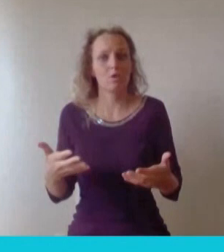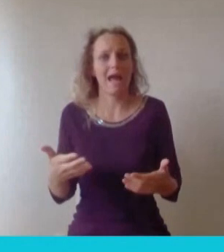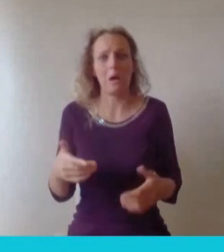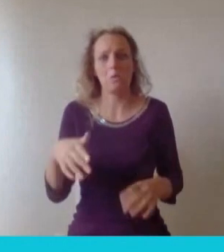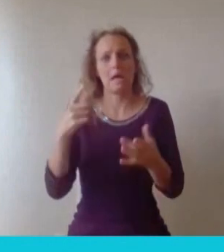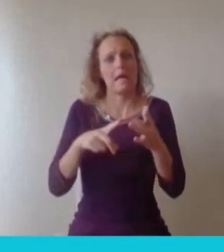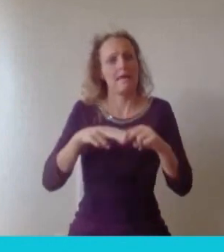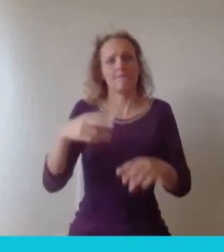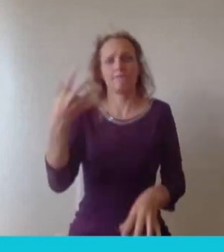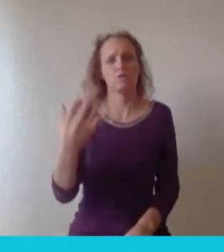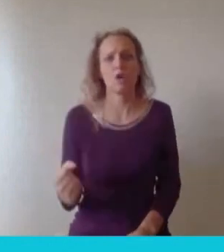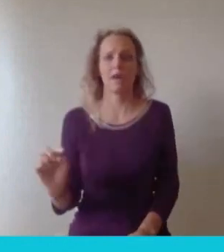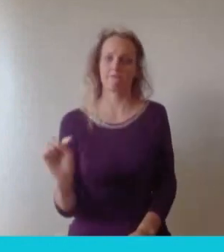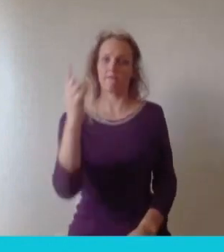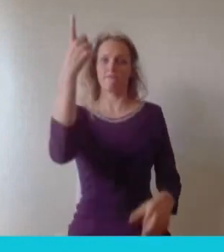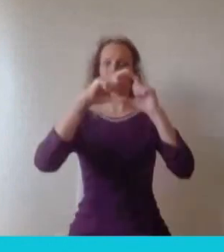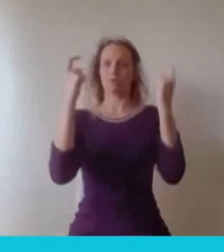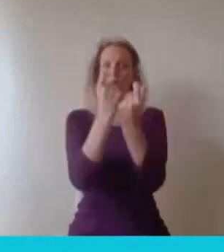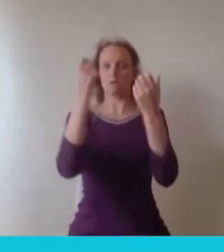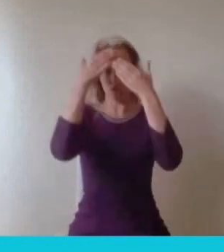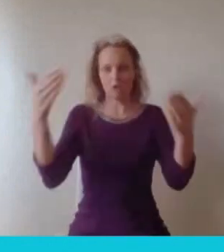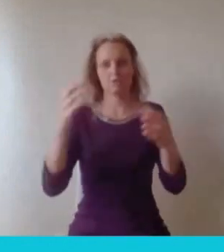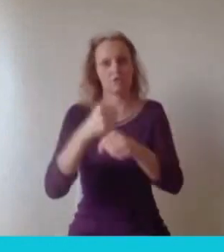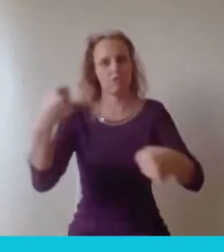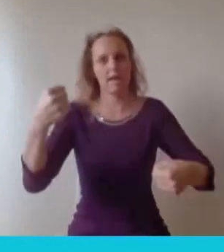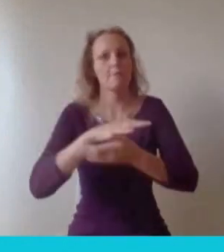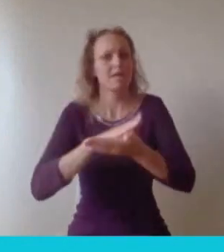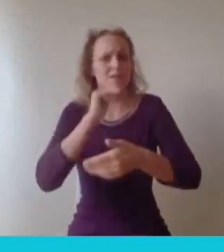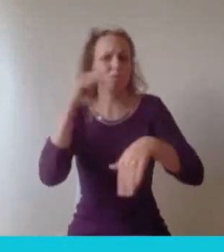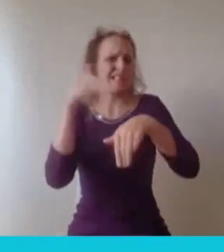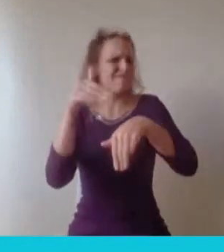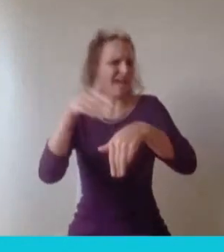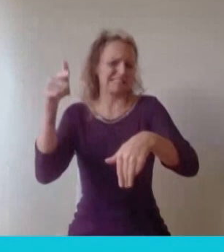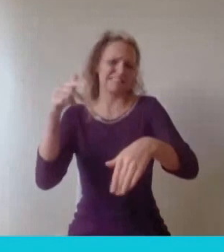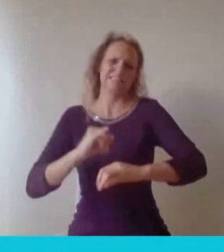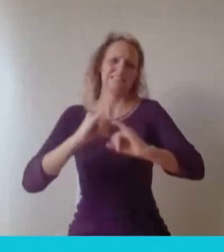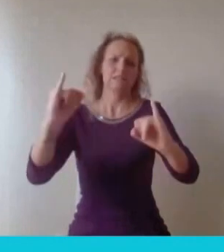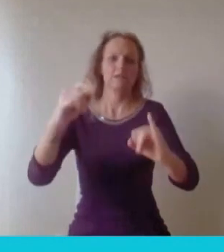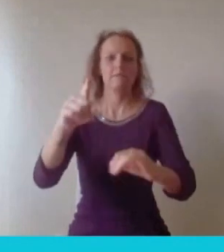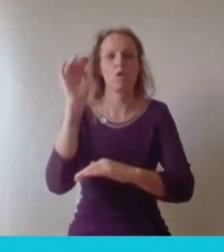advice would you would you offer? So I say this so I had a first.